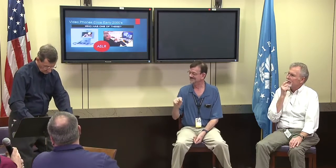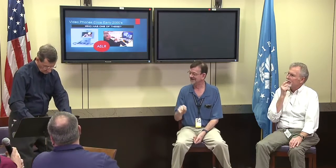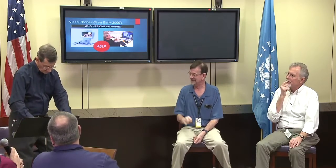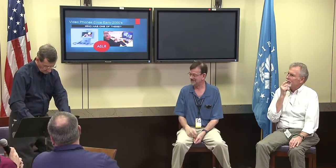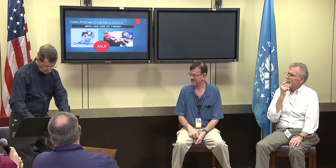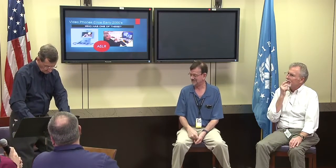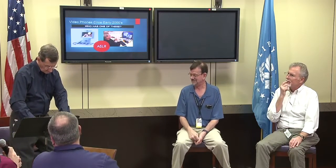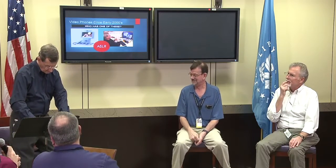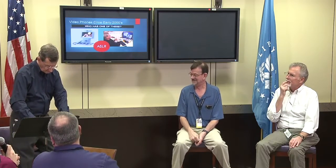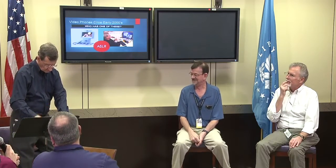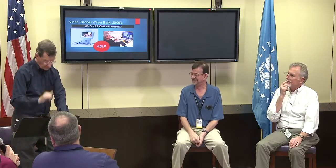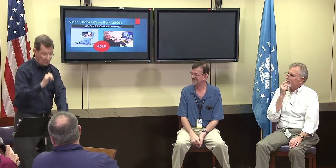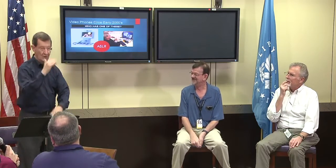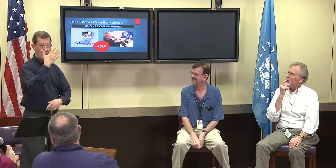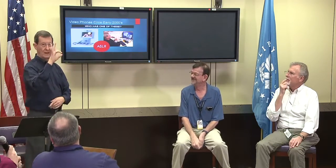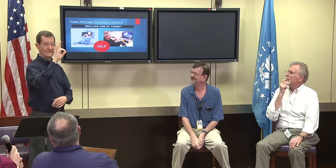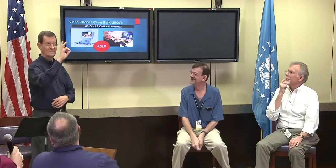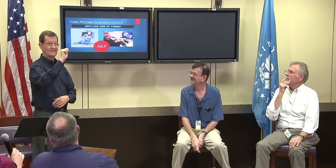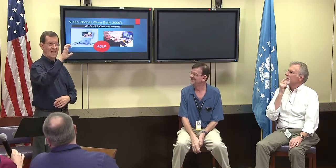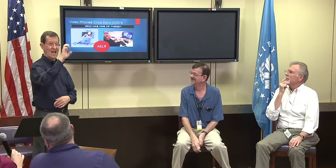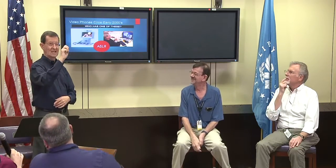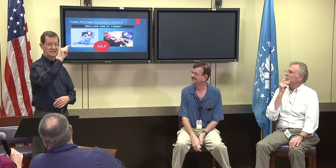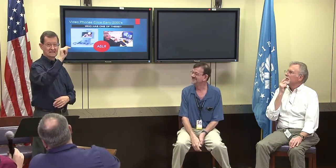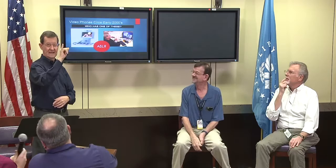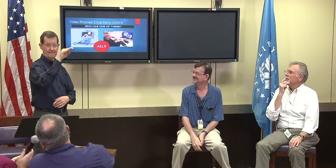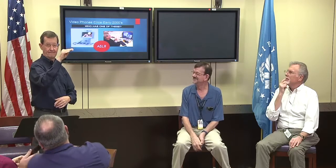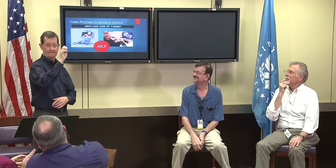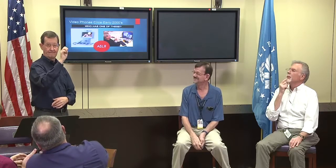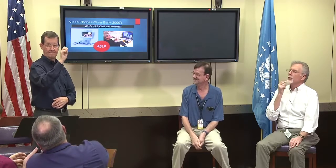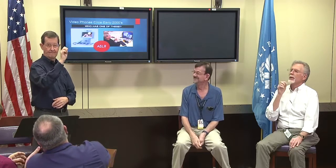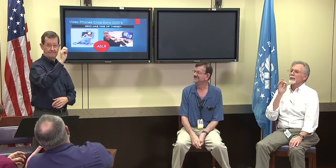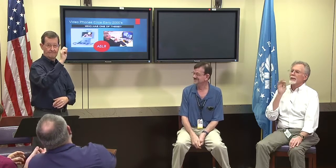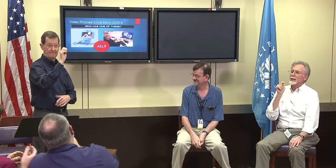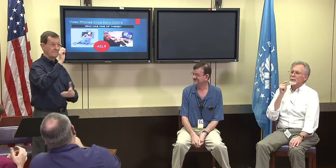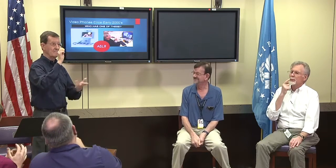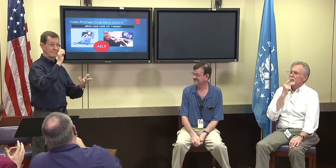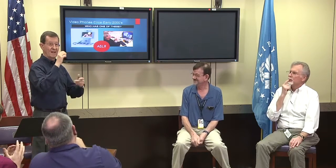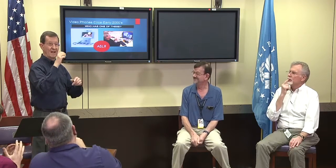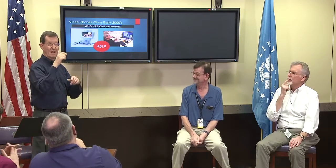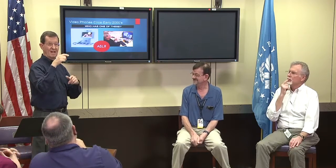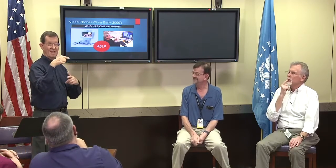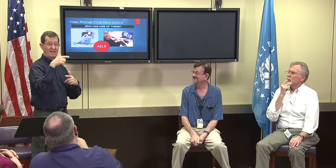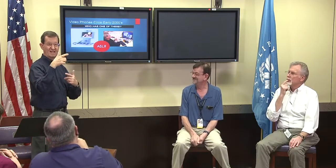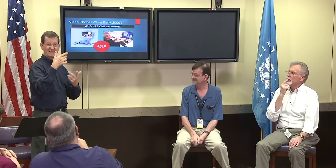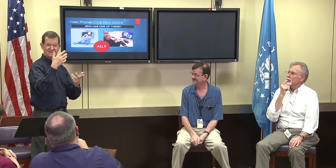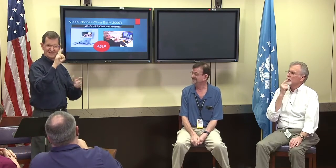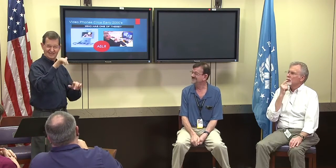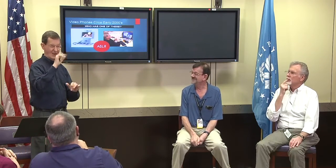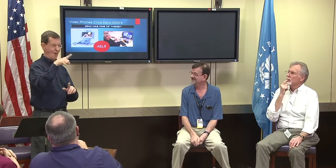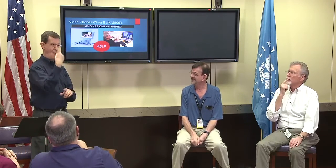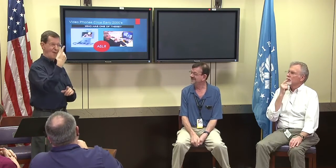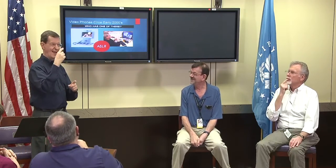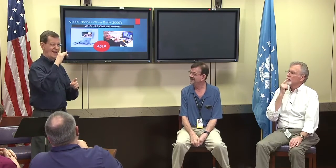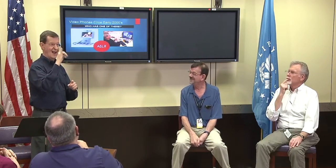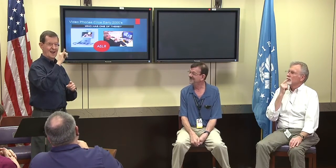Alex Richey: So I think many of you are familiar with FaceTime and